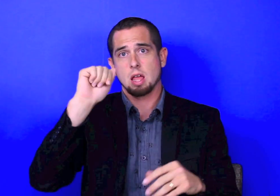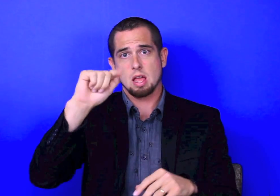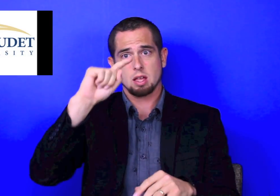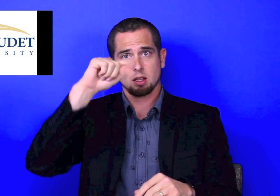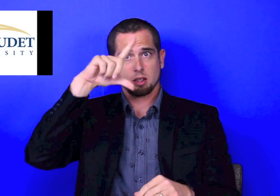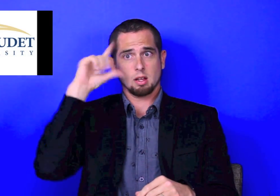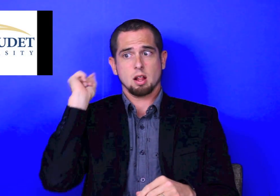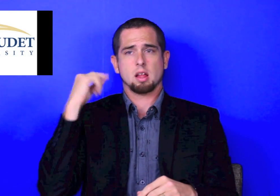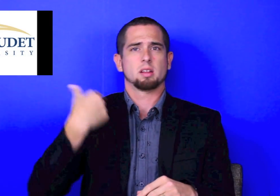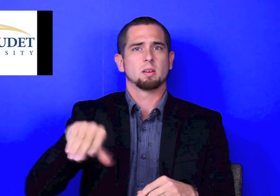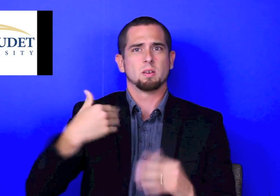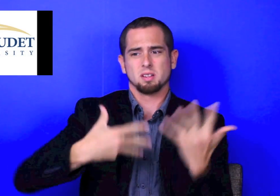For a long time, I've always treasured the Deaf community.